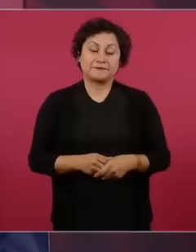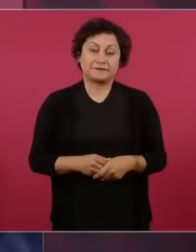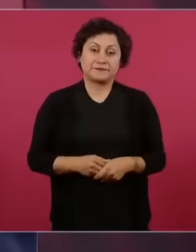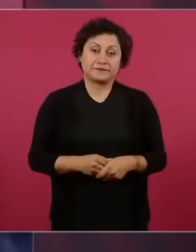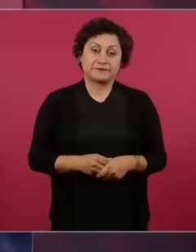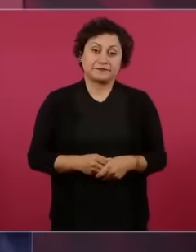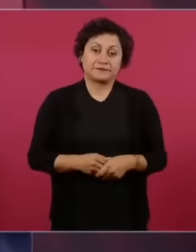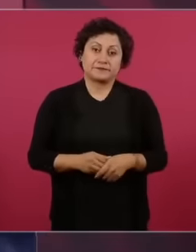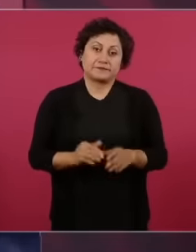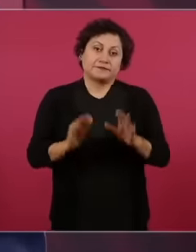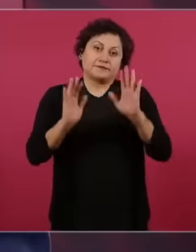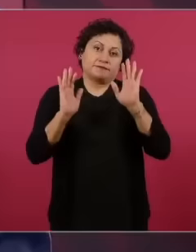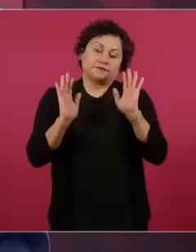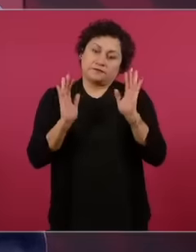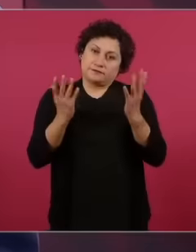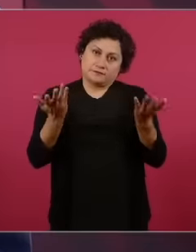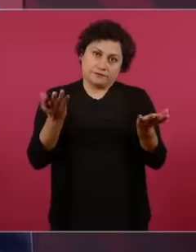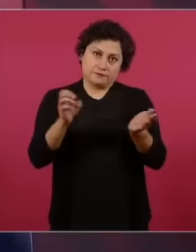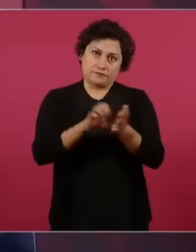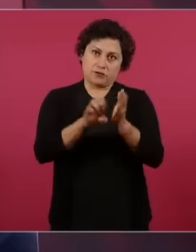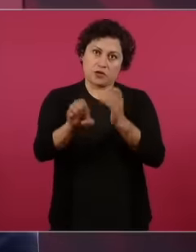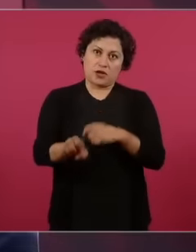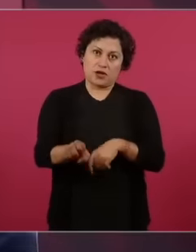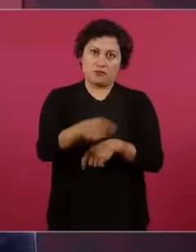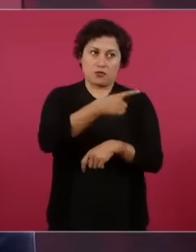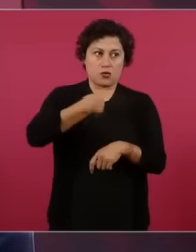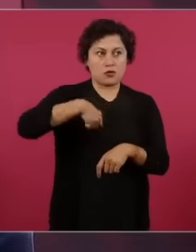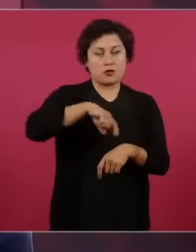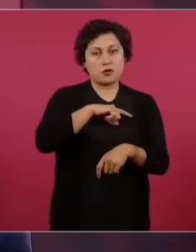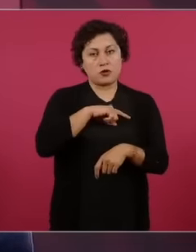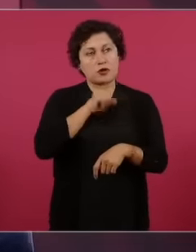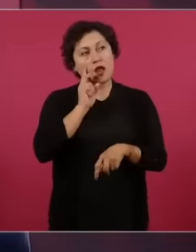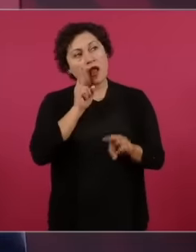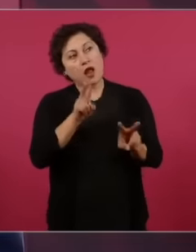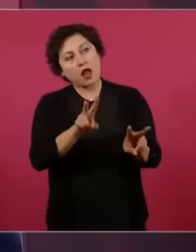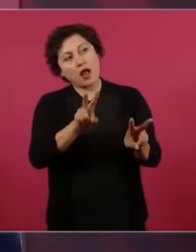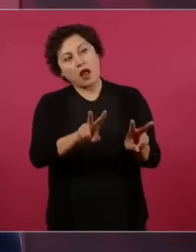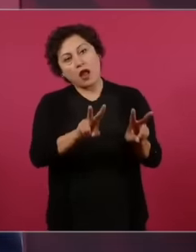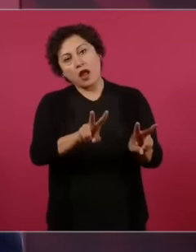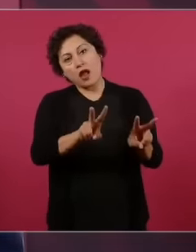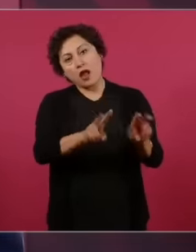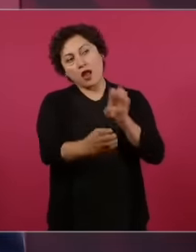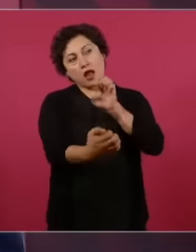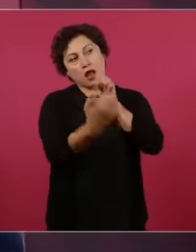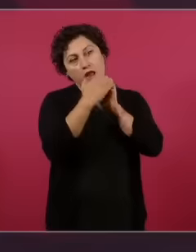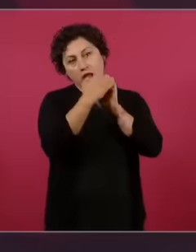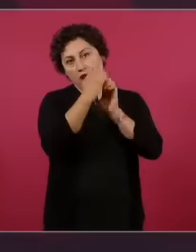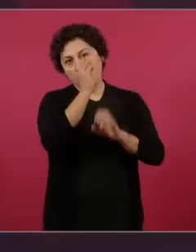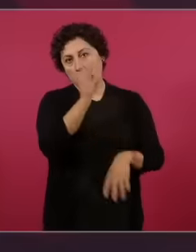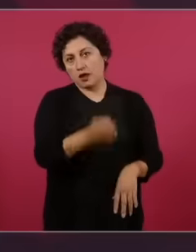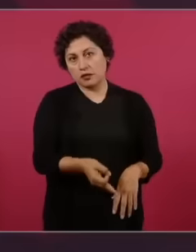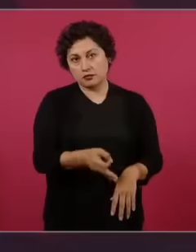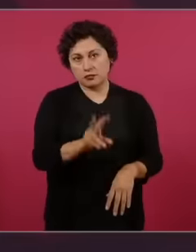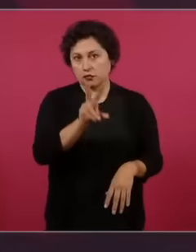fooled, imagine that they give us the finger, well